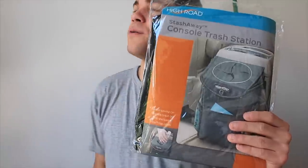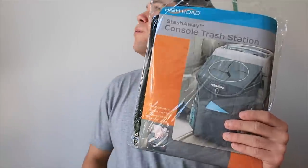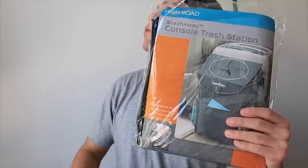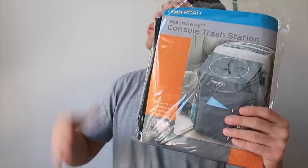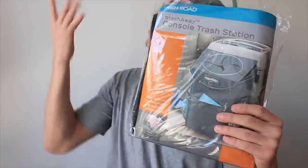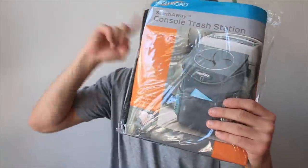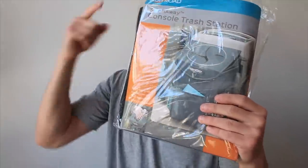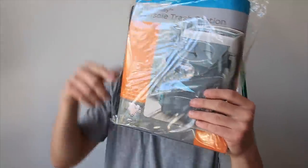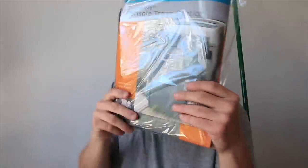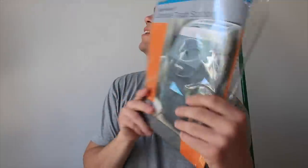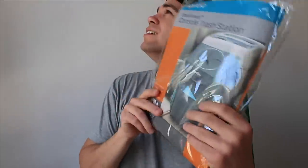R: What is this